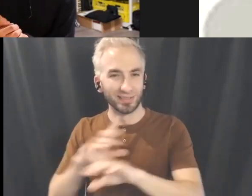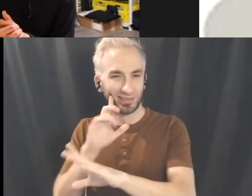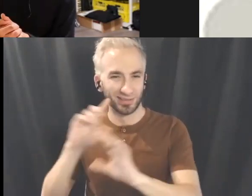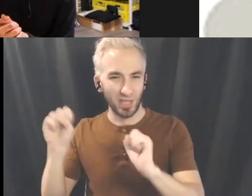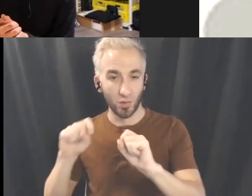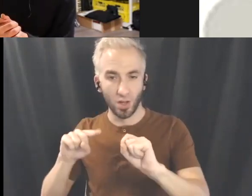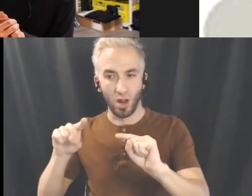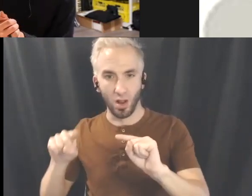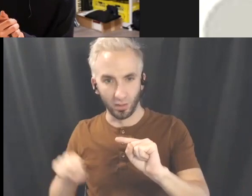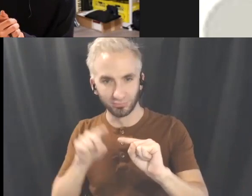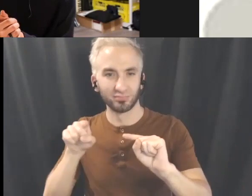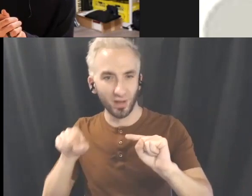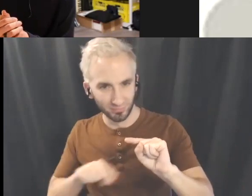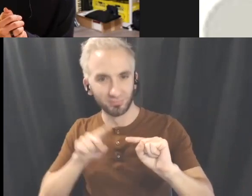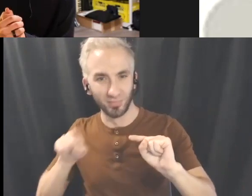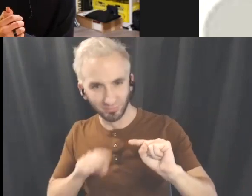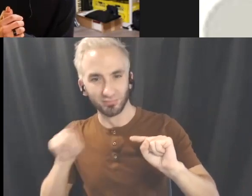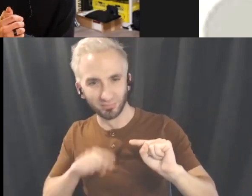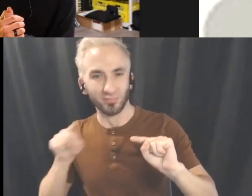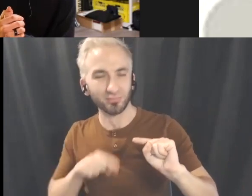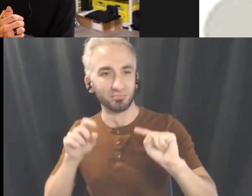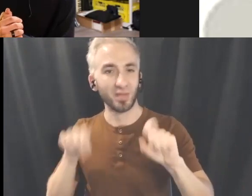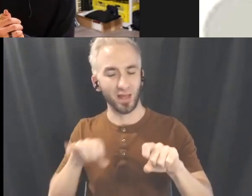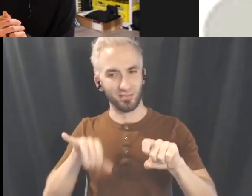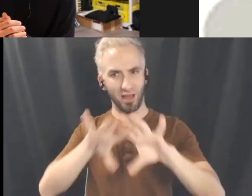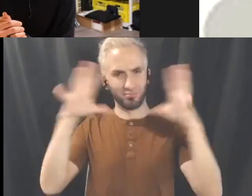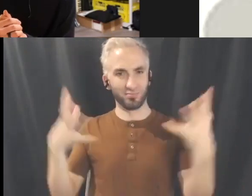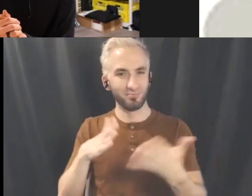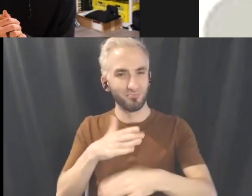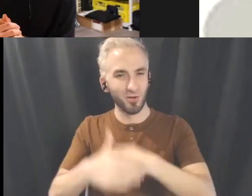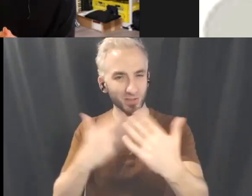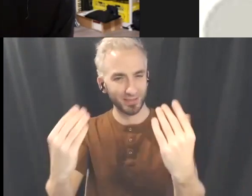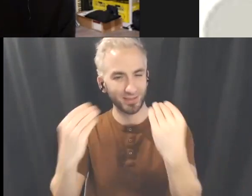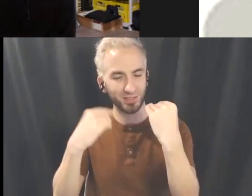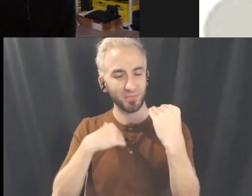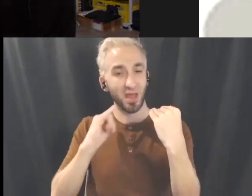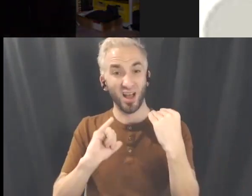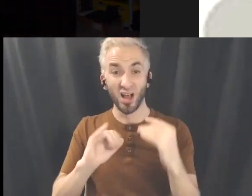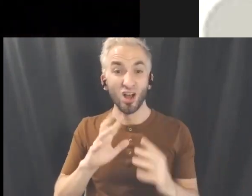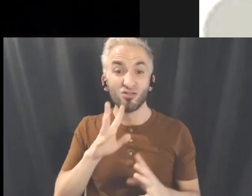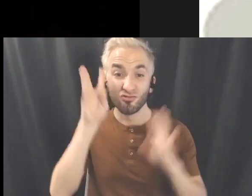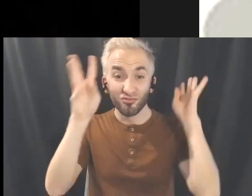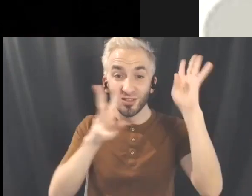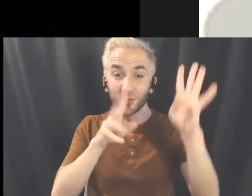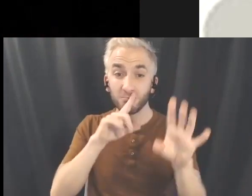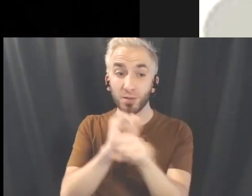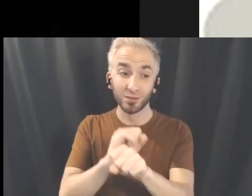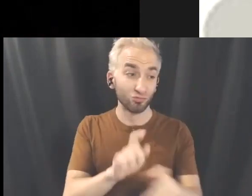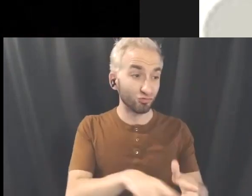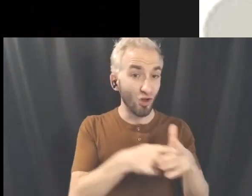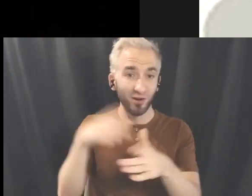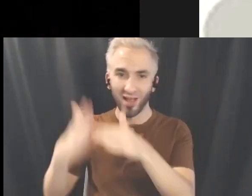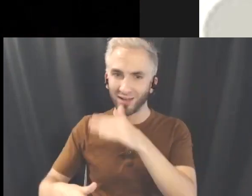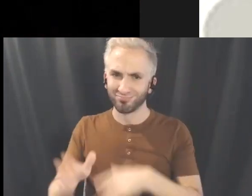it like teaches me that the creation is limitless.